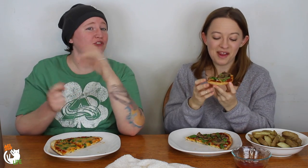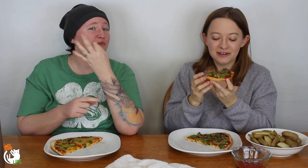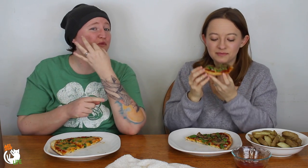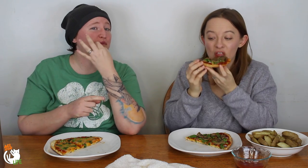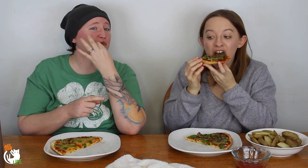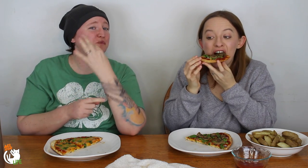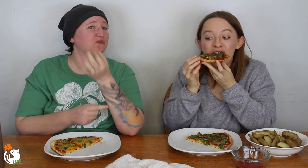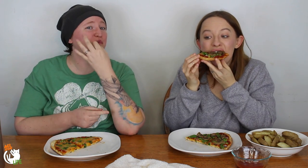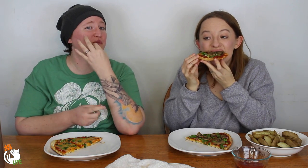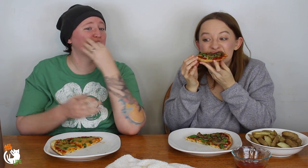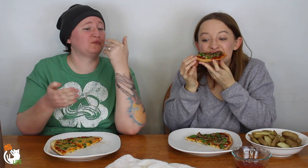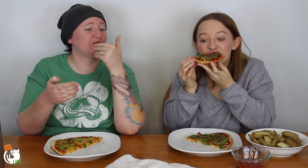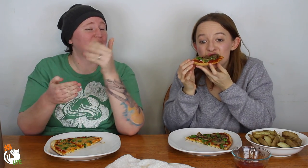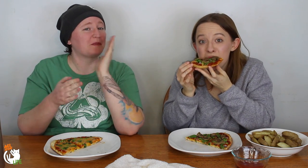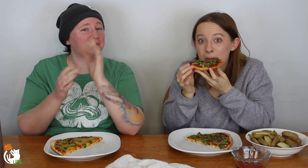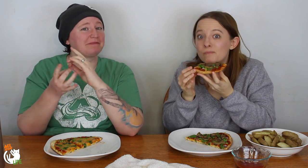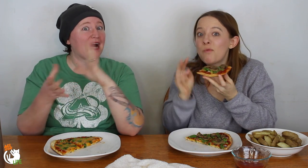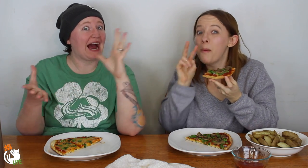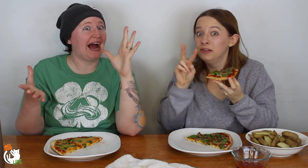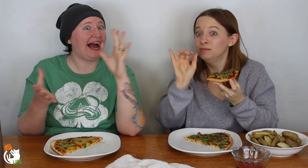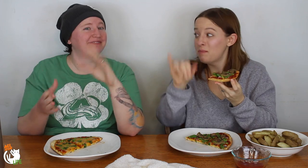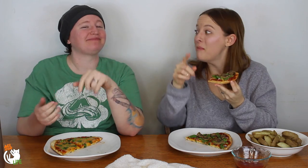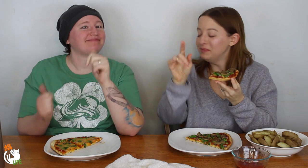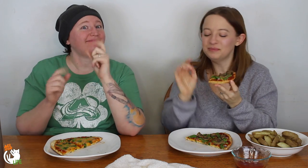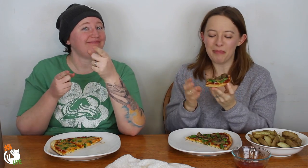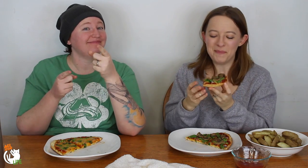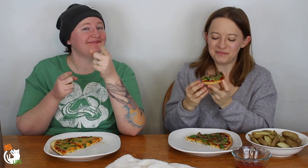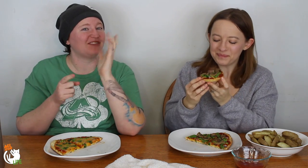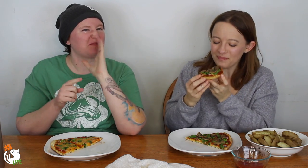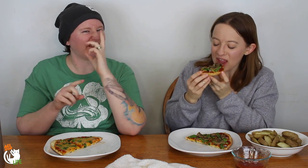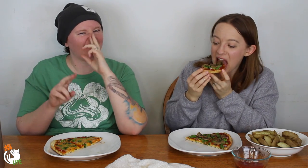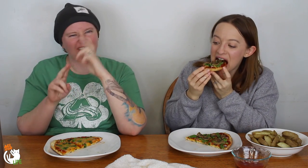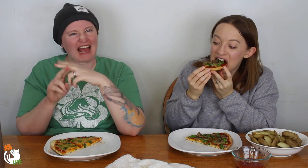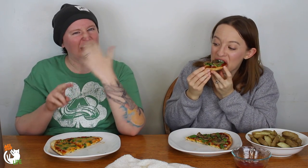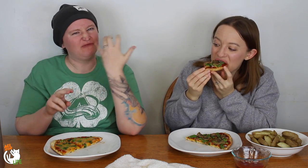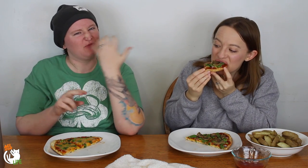Coming soon... very soon. We will release the video.